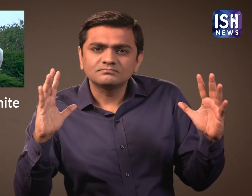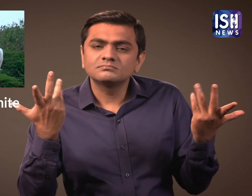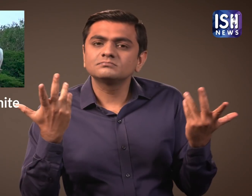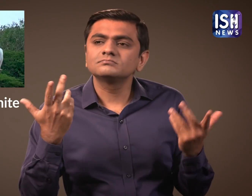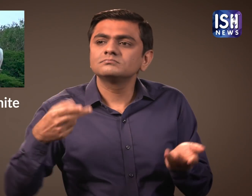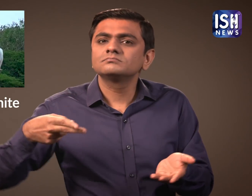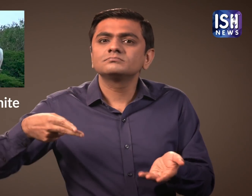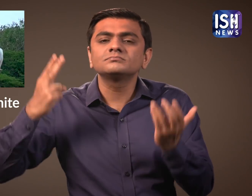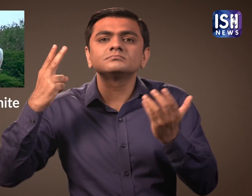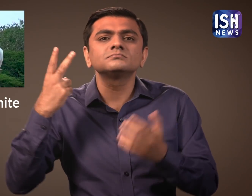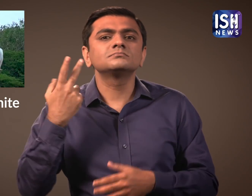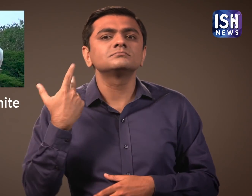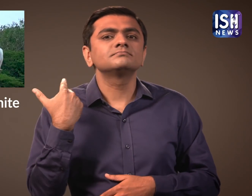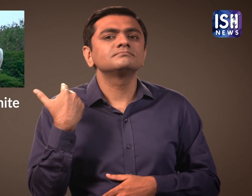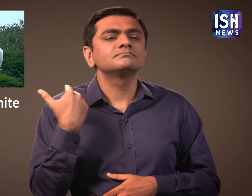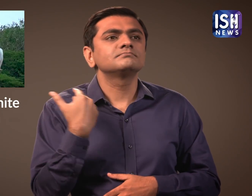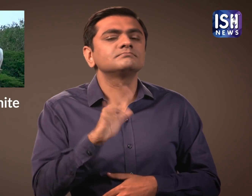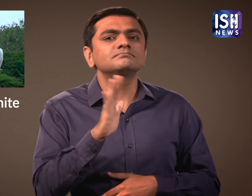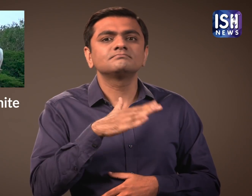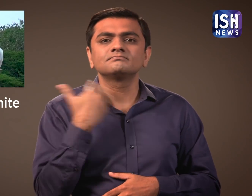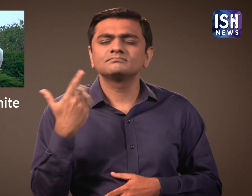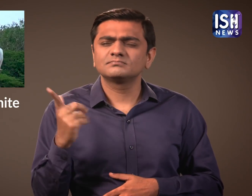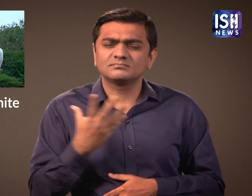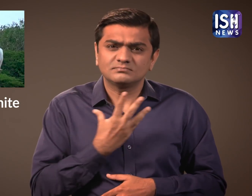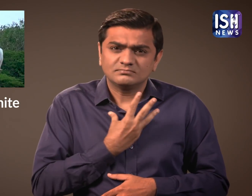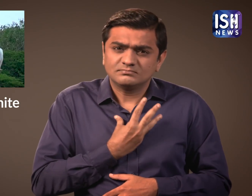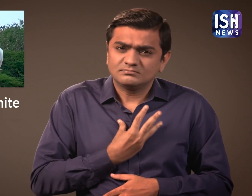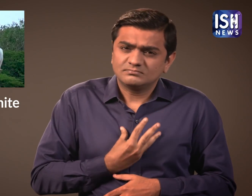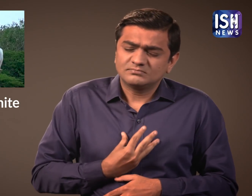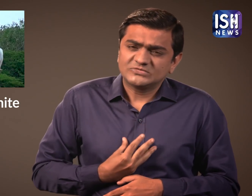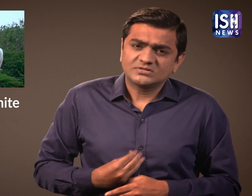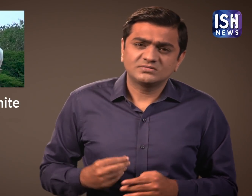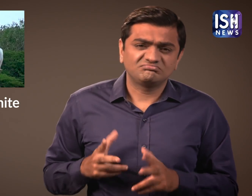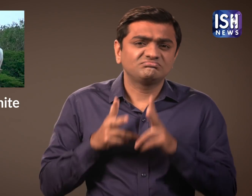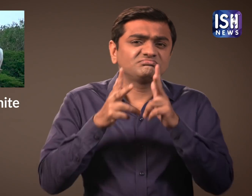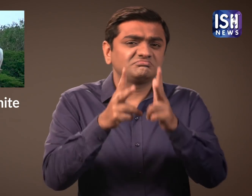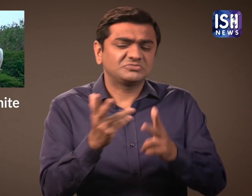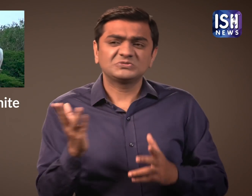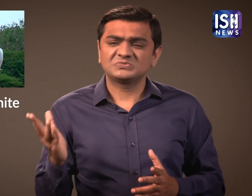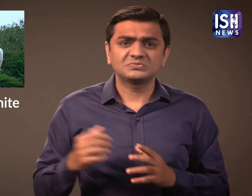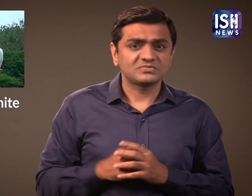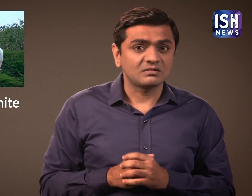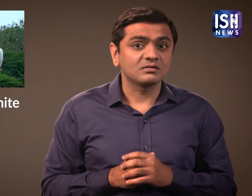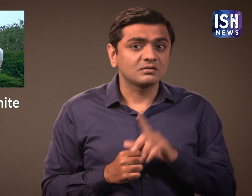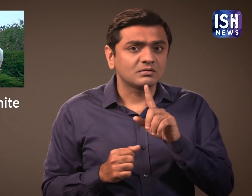Their killing is a severe blow."